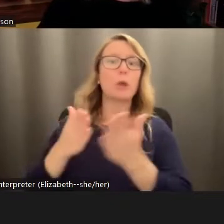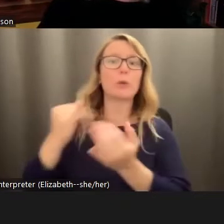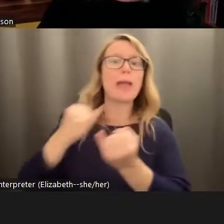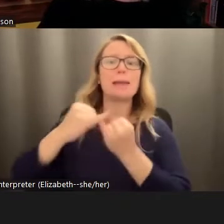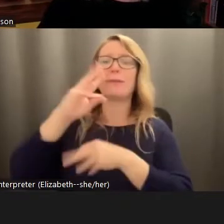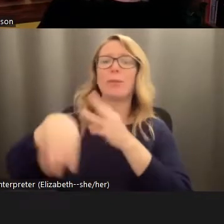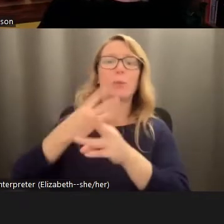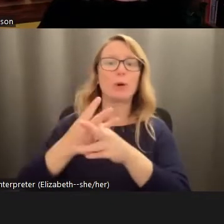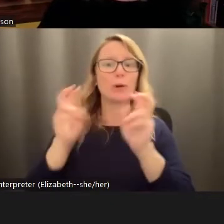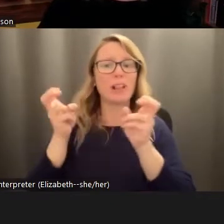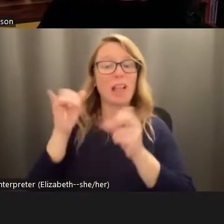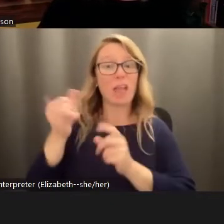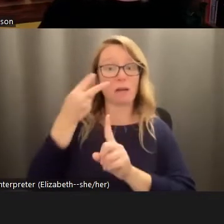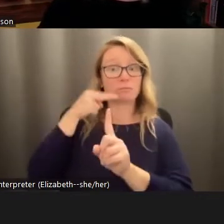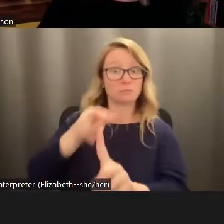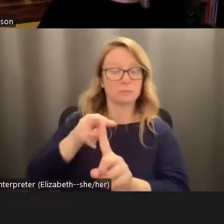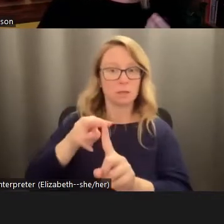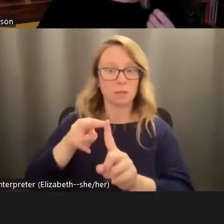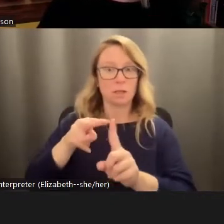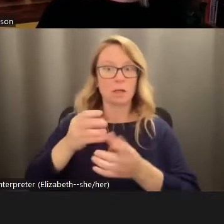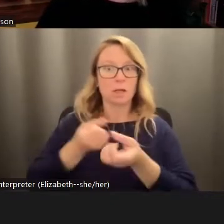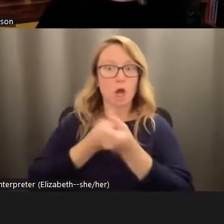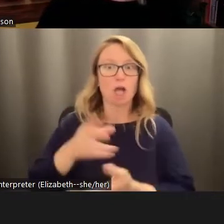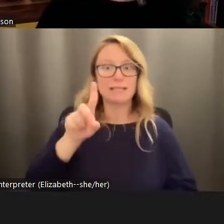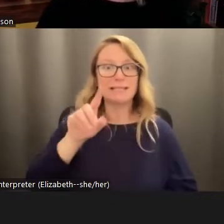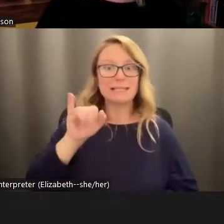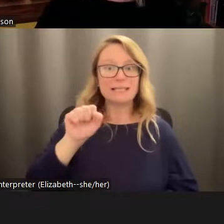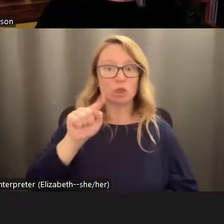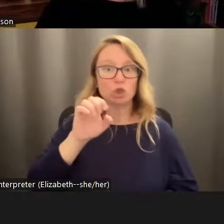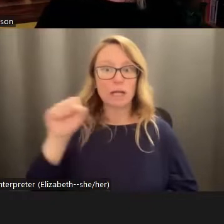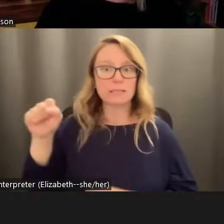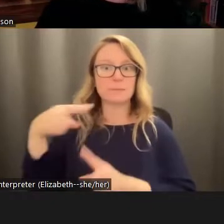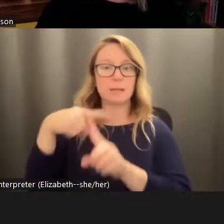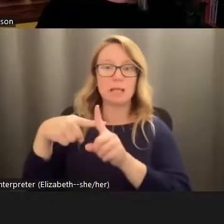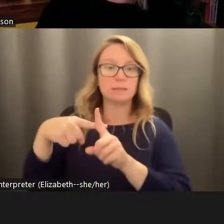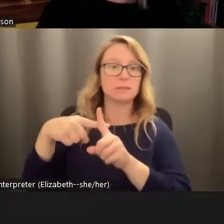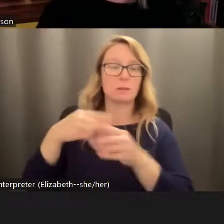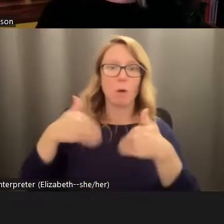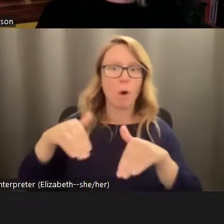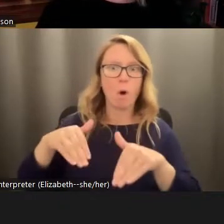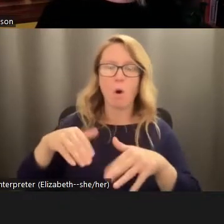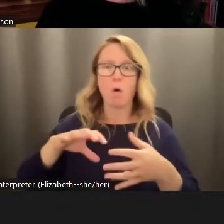is that outlook, personally distressing, but it's politically debilitating. The research shows that people who